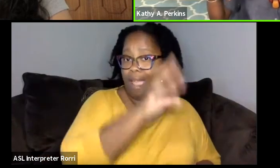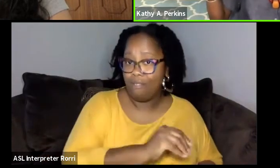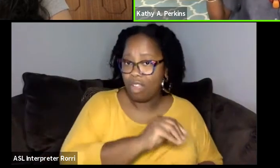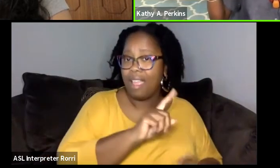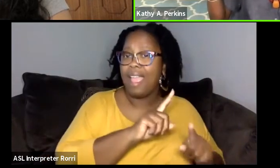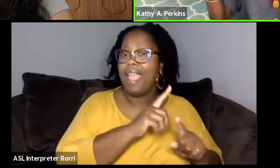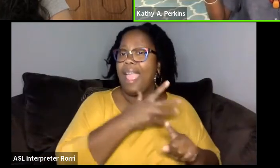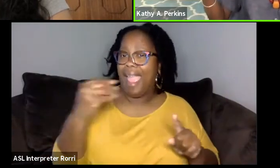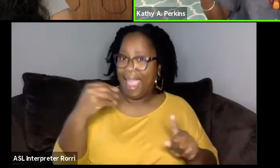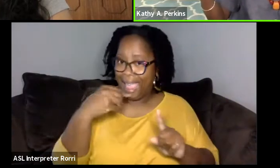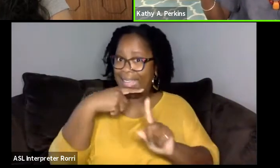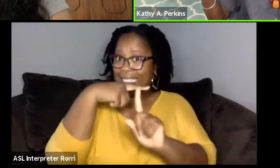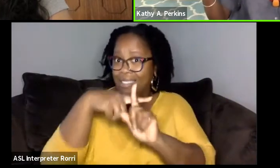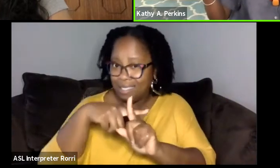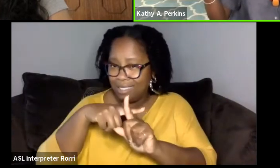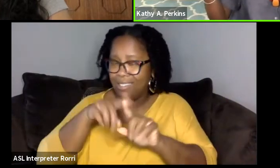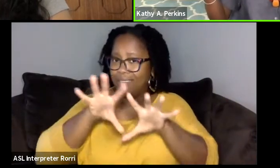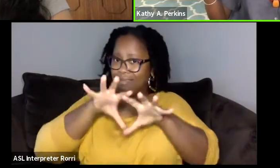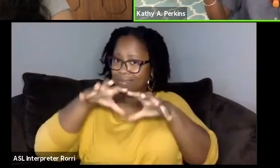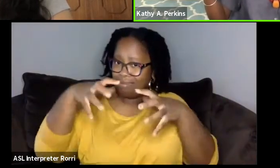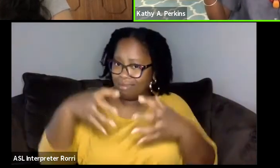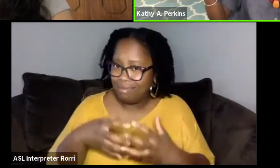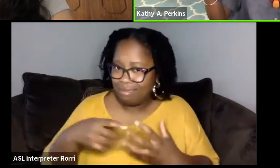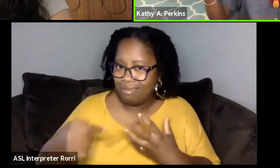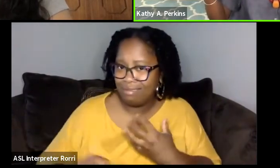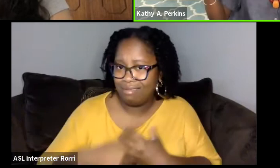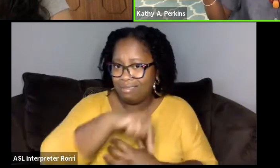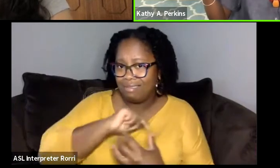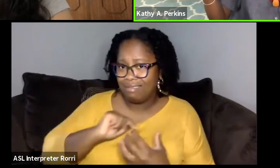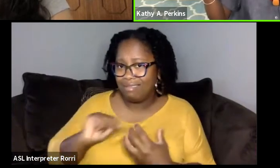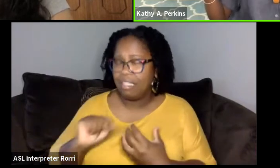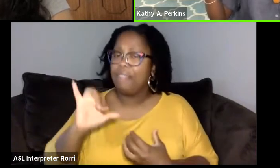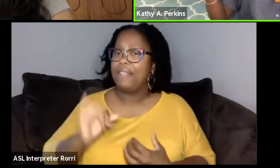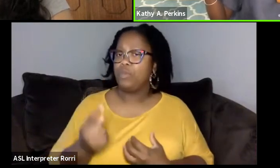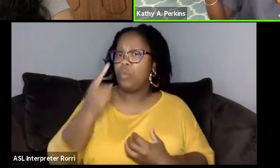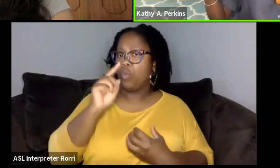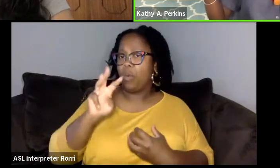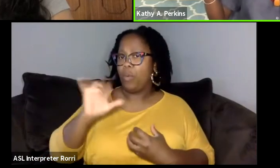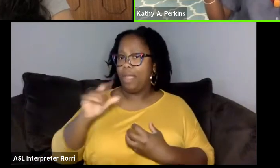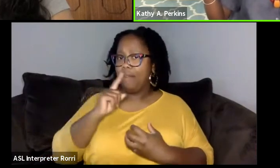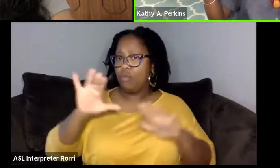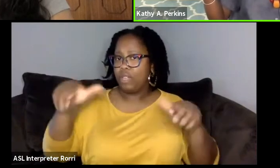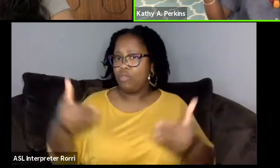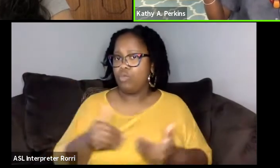So, that was one way of introducing their words. And one of the other things I tried to do-